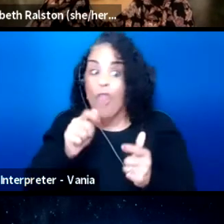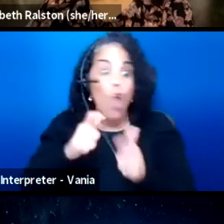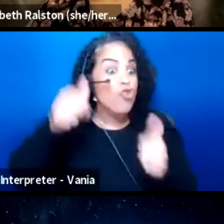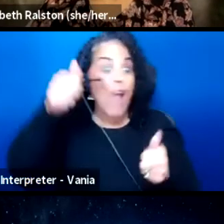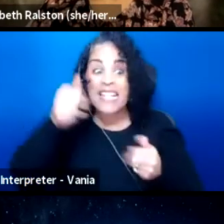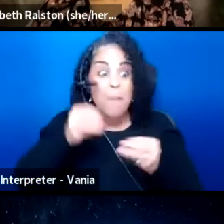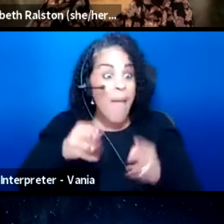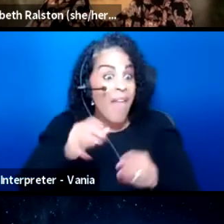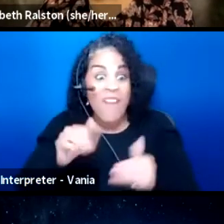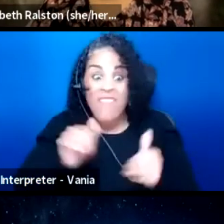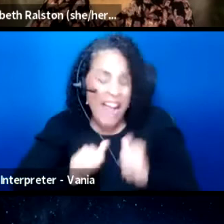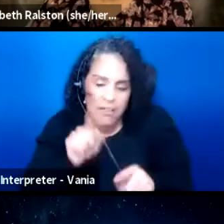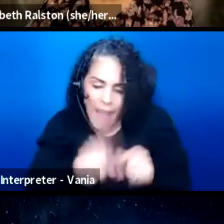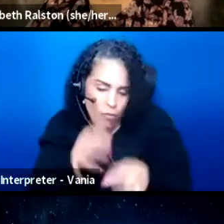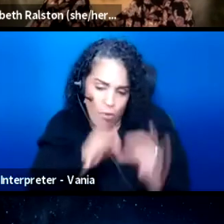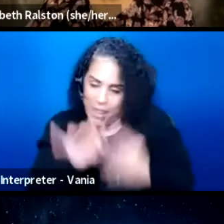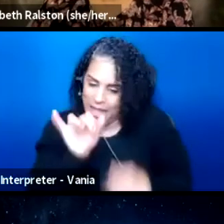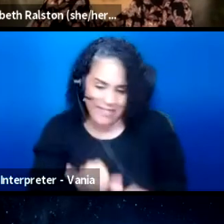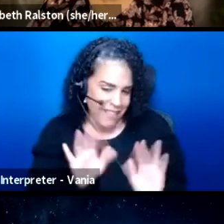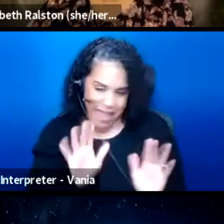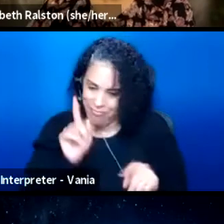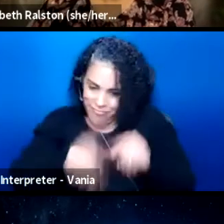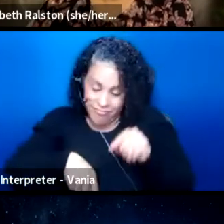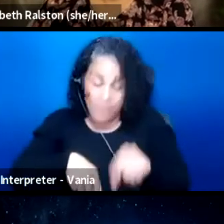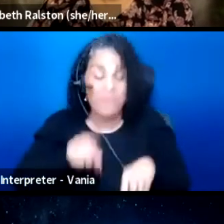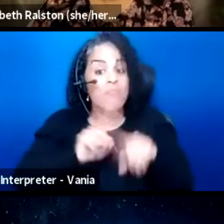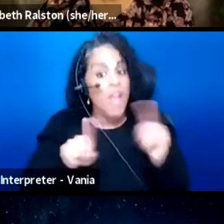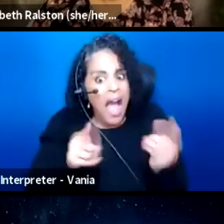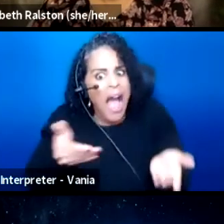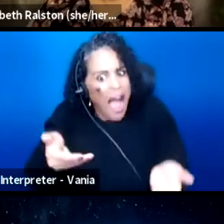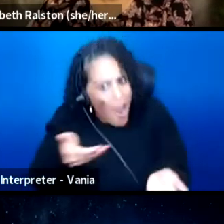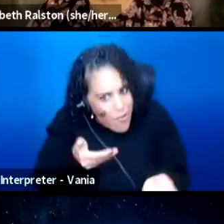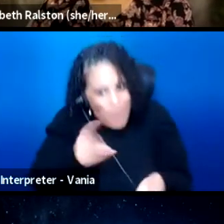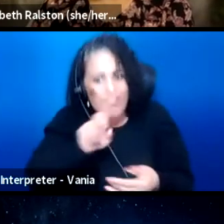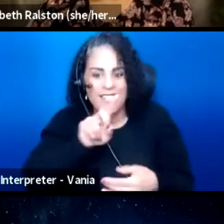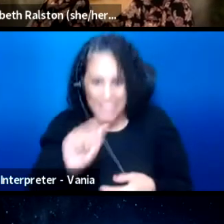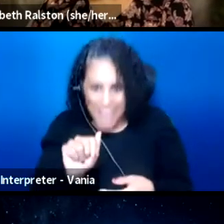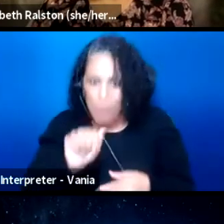So yeah, hire disabled consultants.